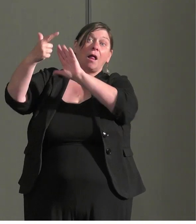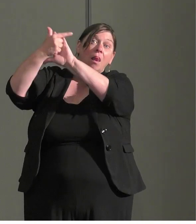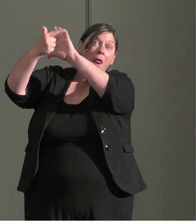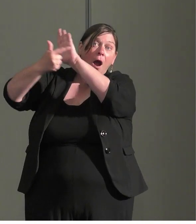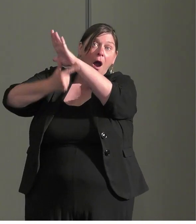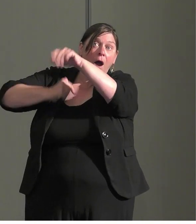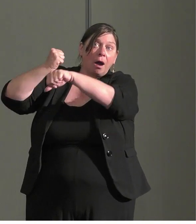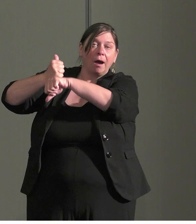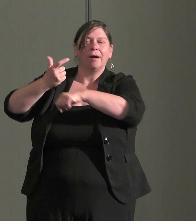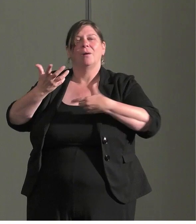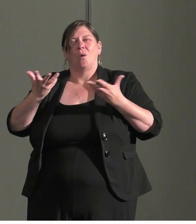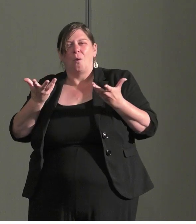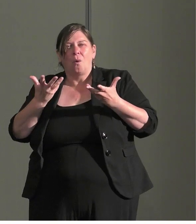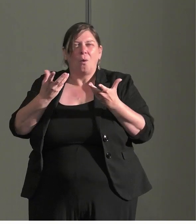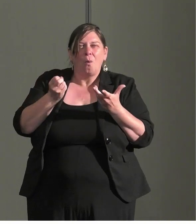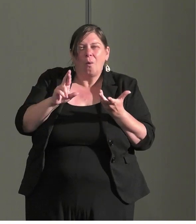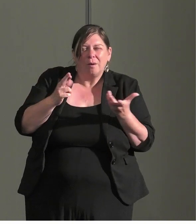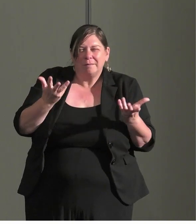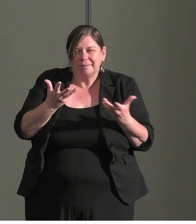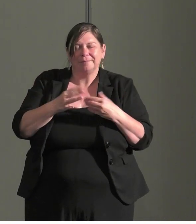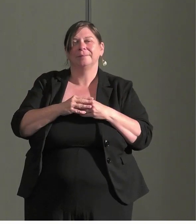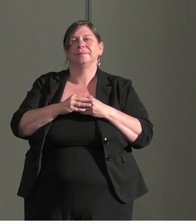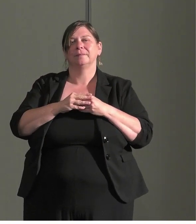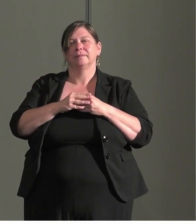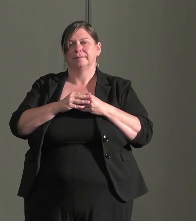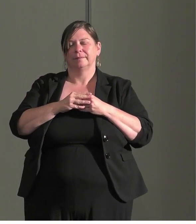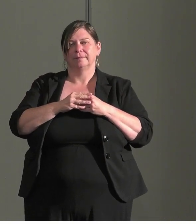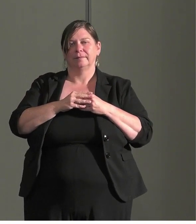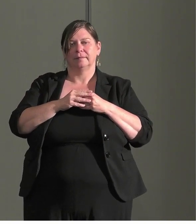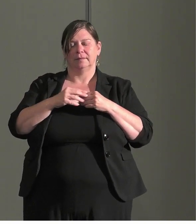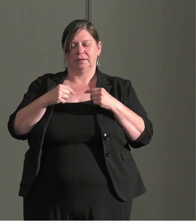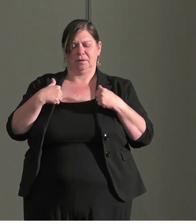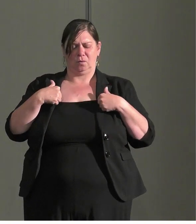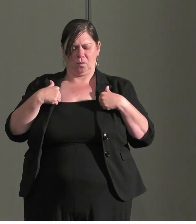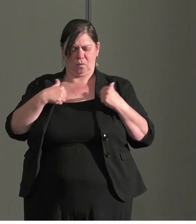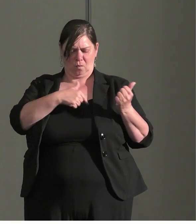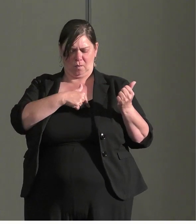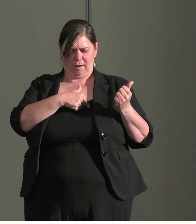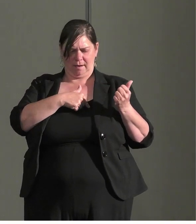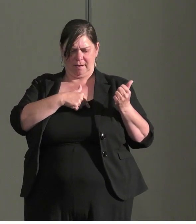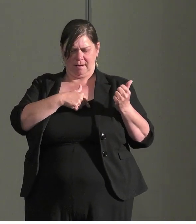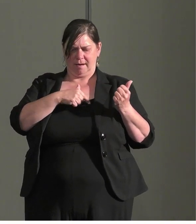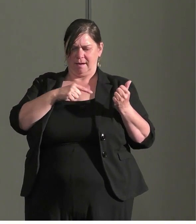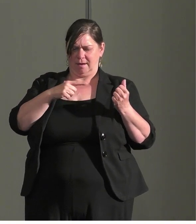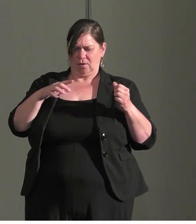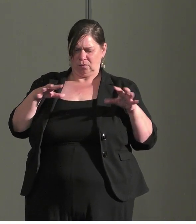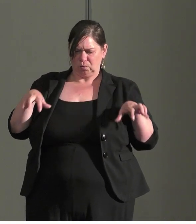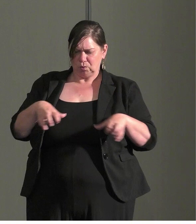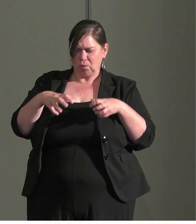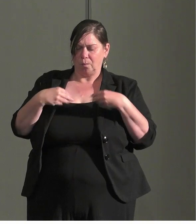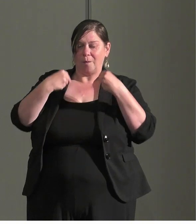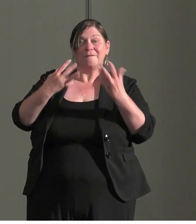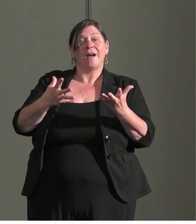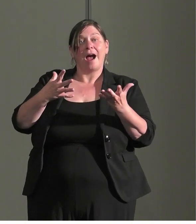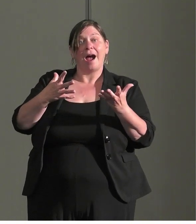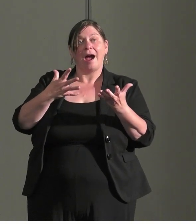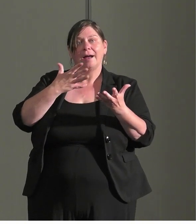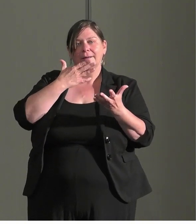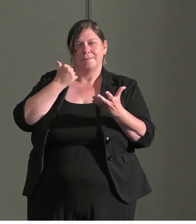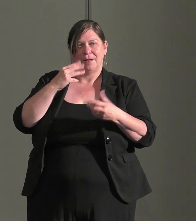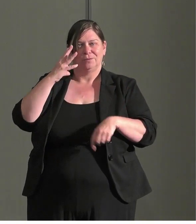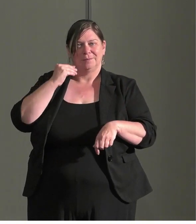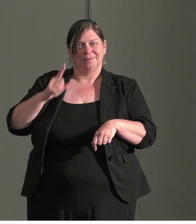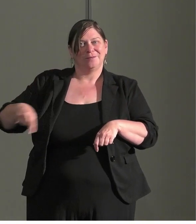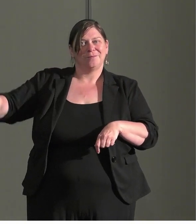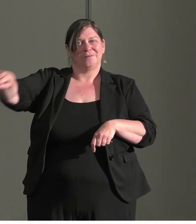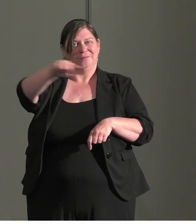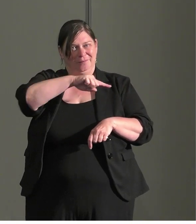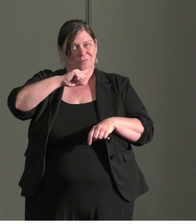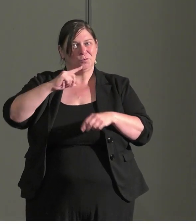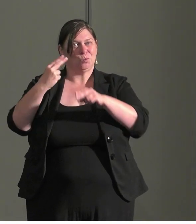But what can we do that will actually provide a better experience for our users?